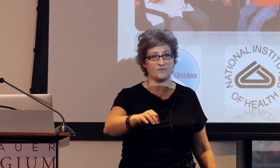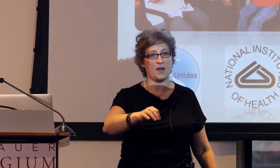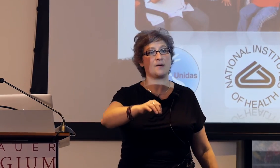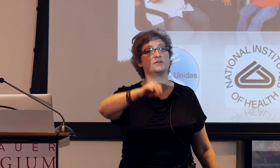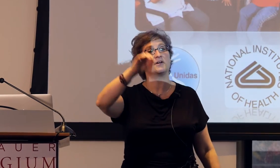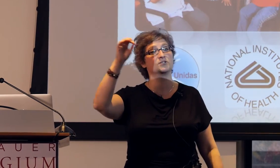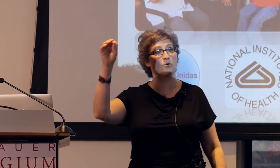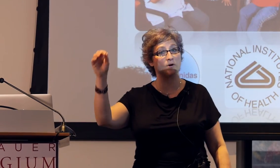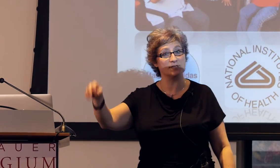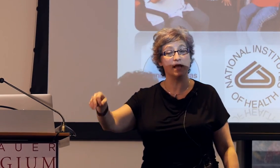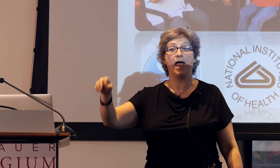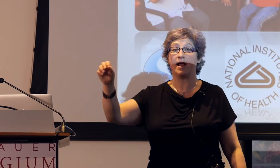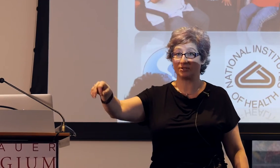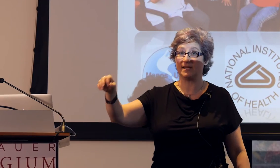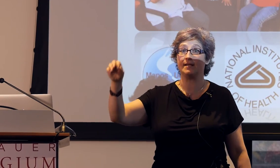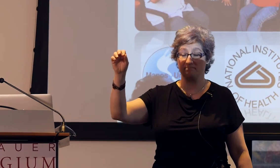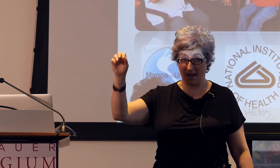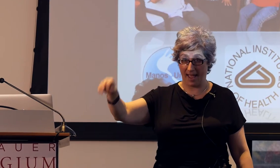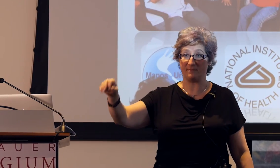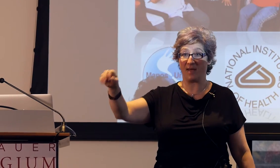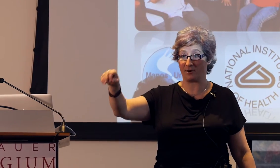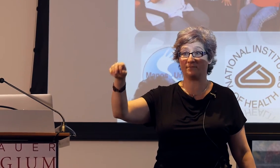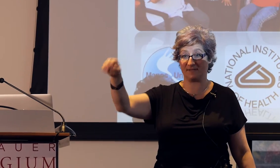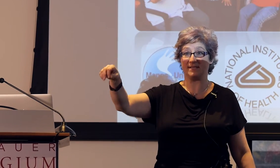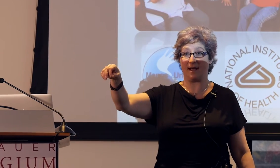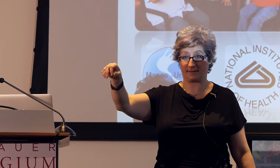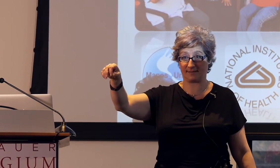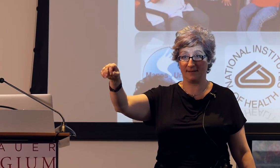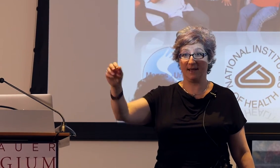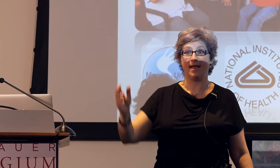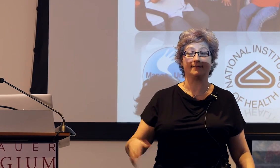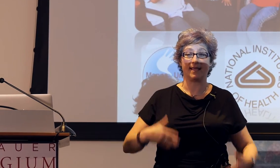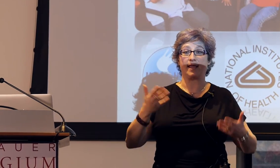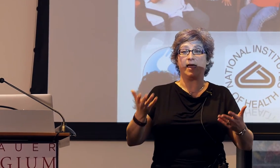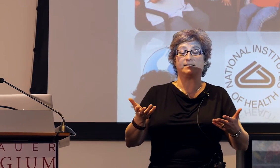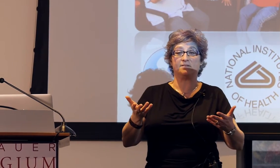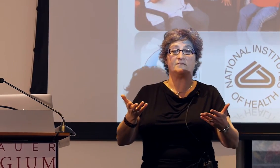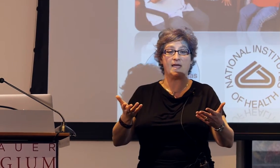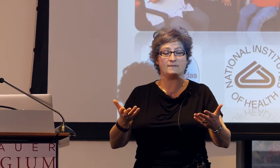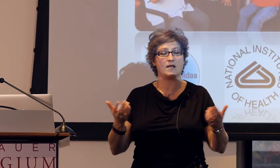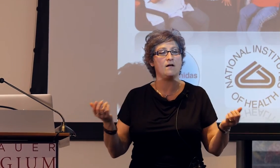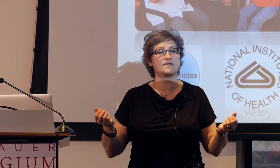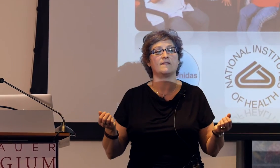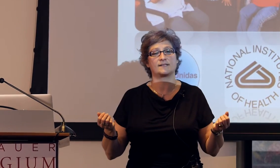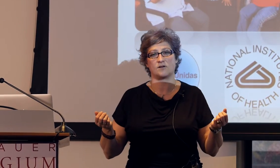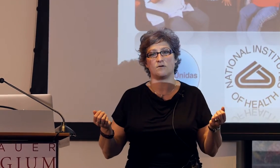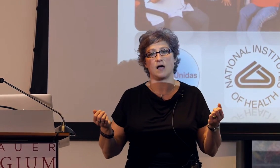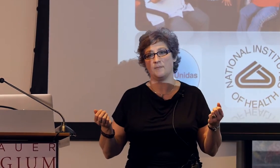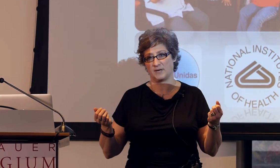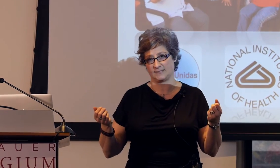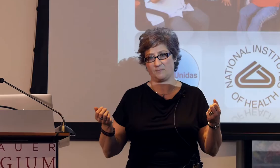better vocabulary scores actually had better syntax. It's like as if, they call it the lexical competence